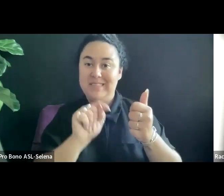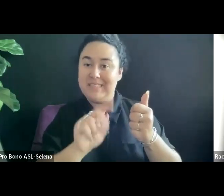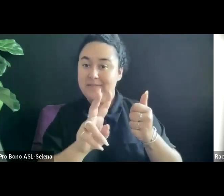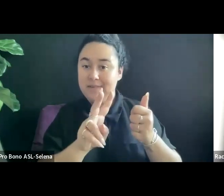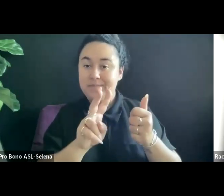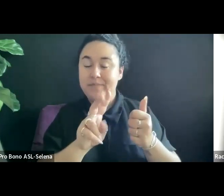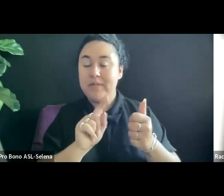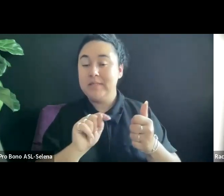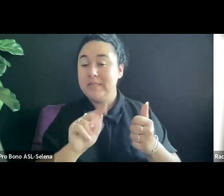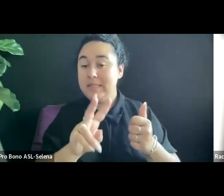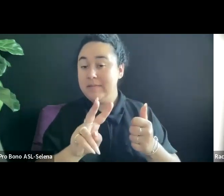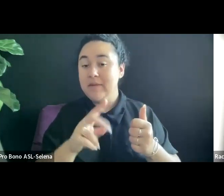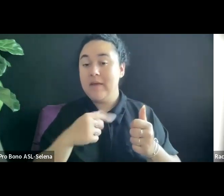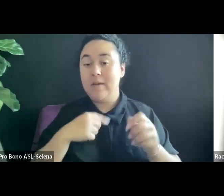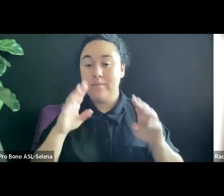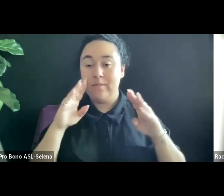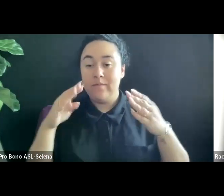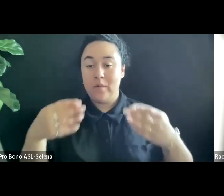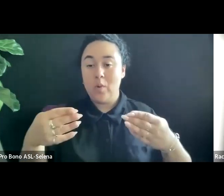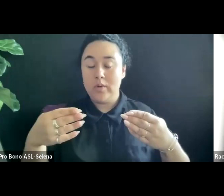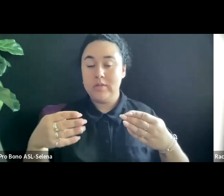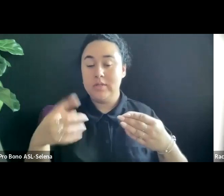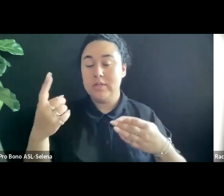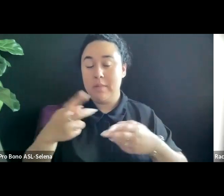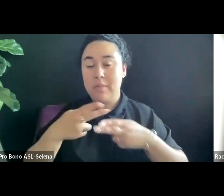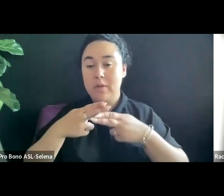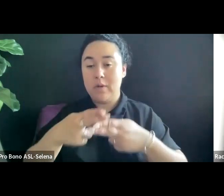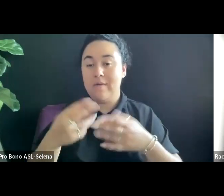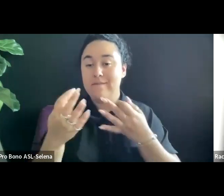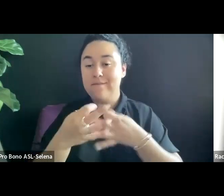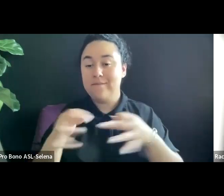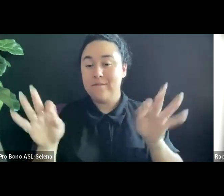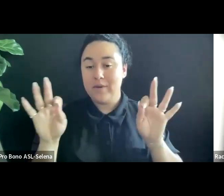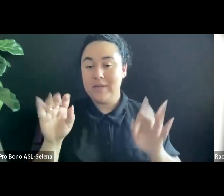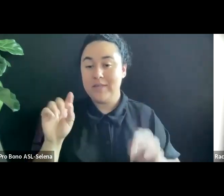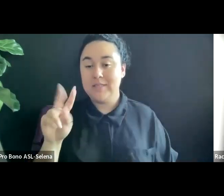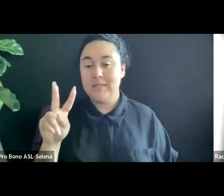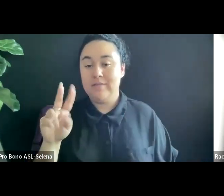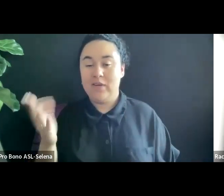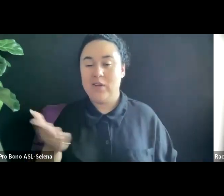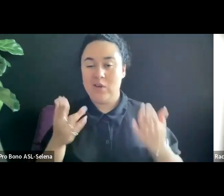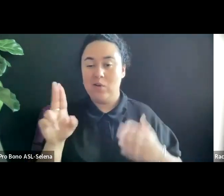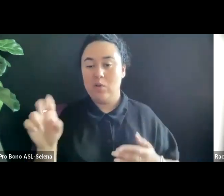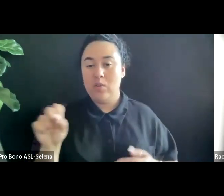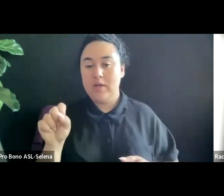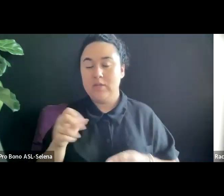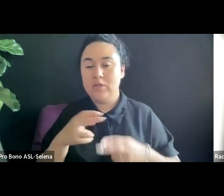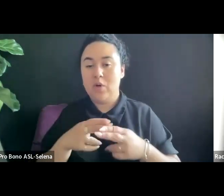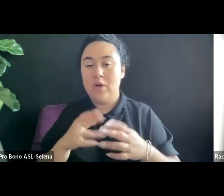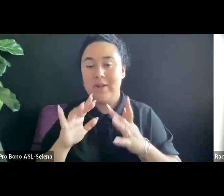FOR TELEVISION I'M FOCUSING ON SOMETHING CALLED FREE TV IN THE STATES IT'S OFTEN CALLED NETWORK TELEVISION.